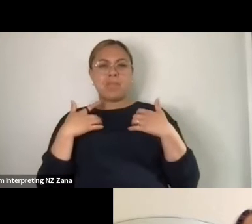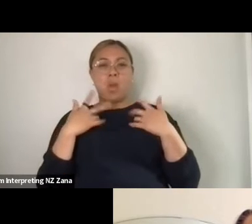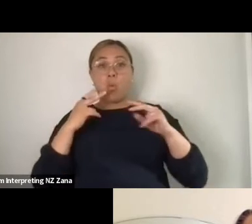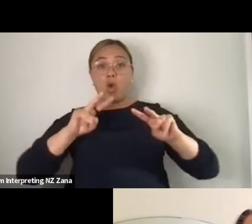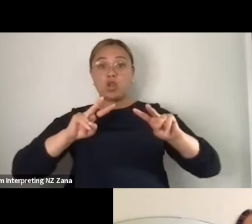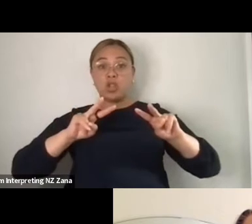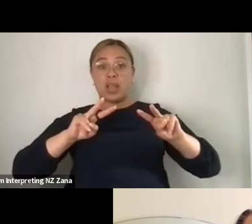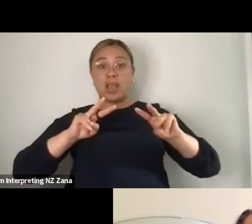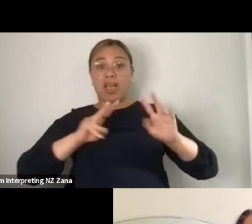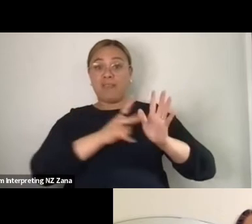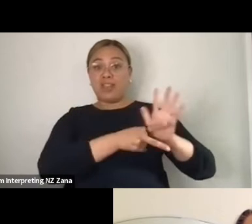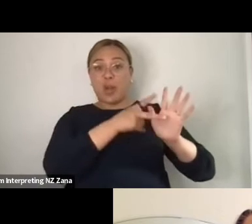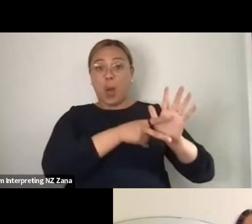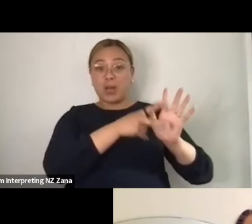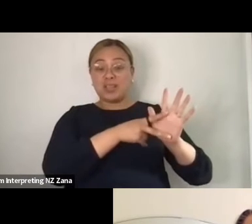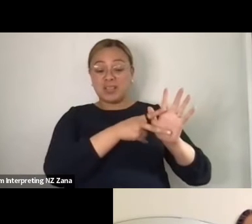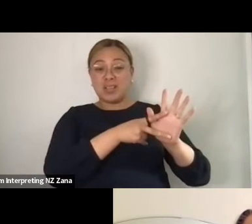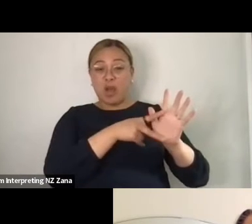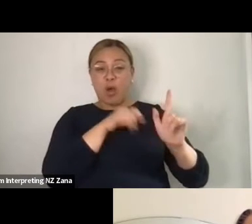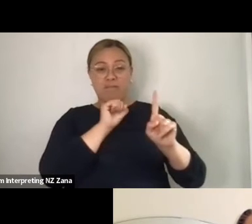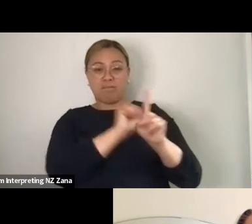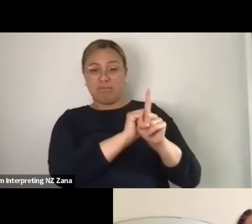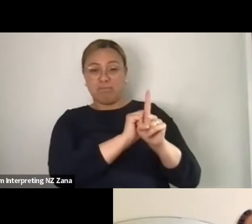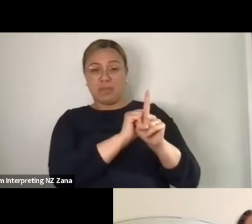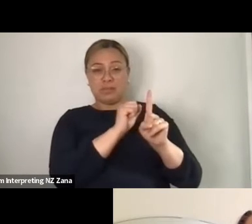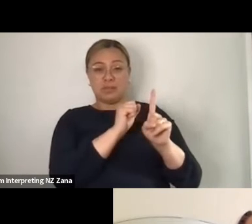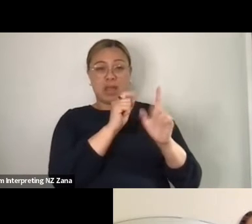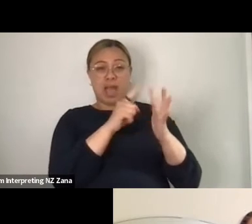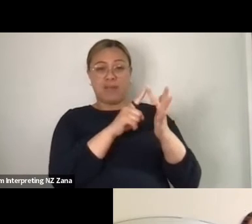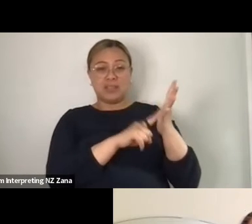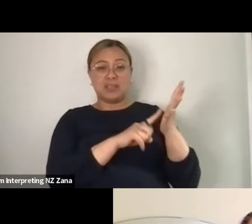do a little bit of that, I was more interested- I’m more interested in personal encounter.